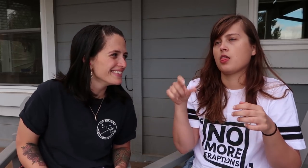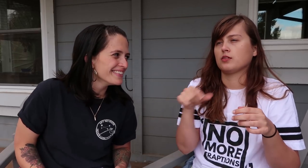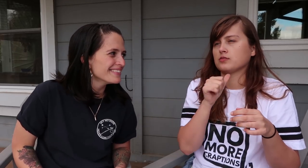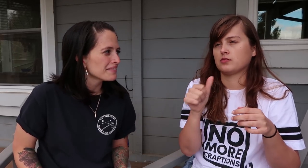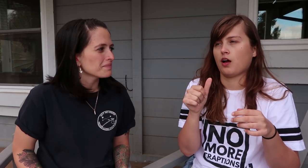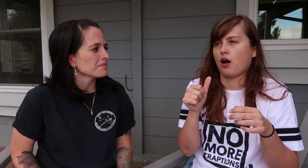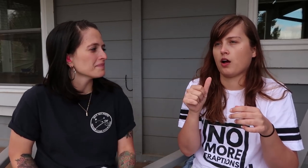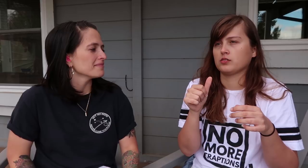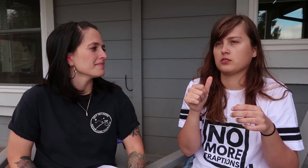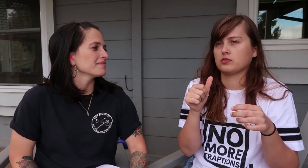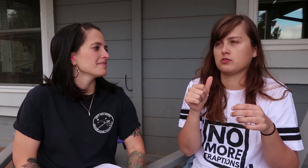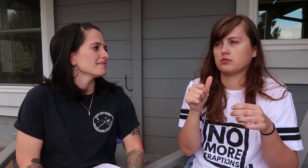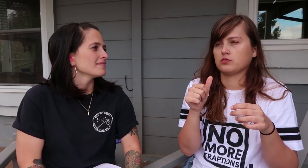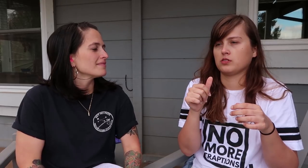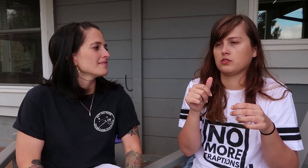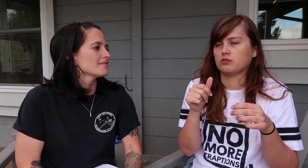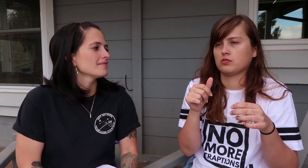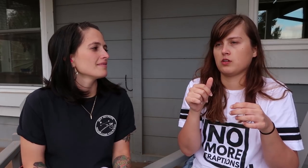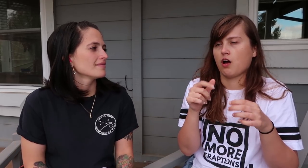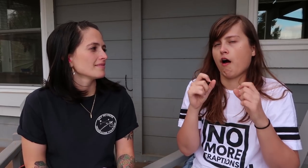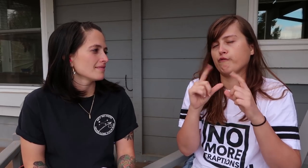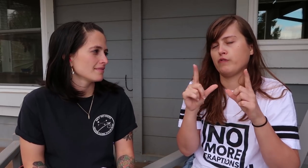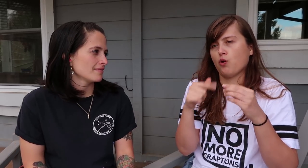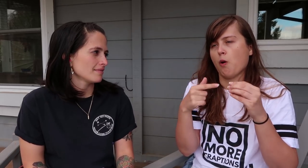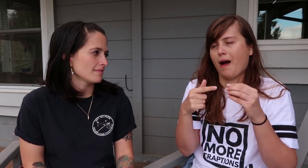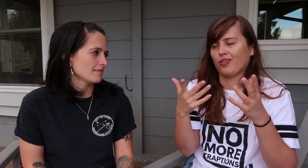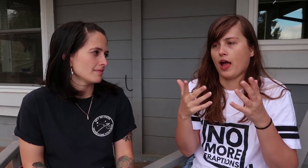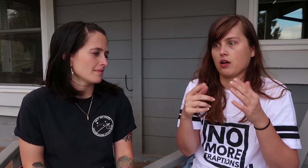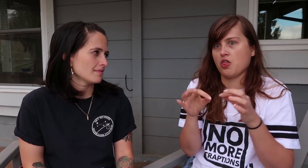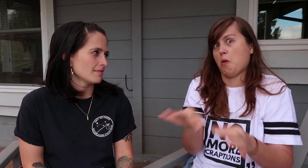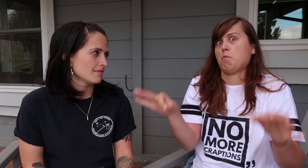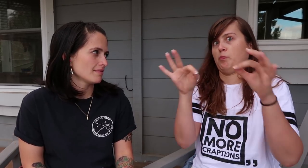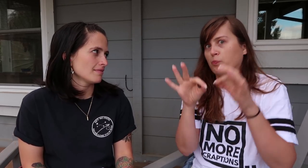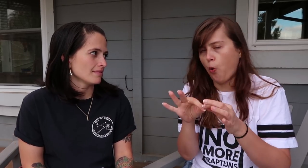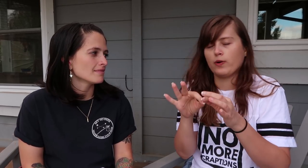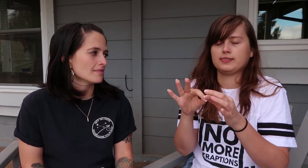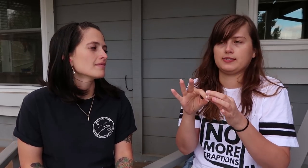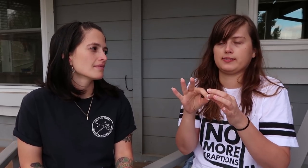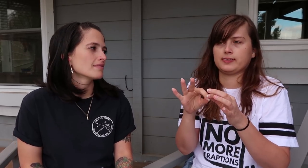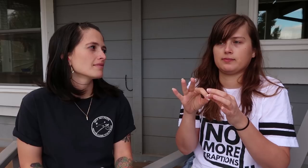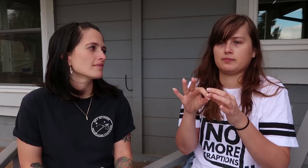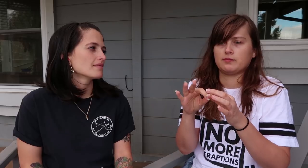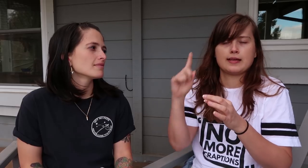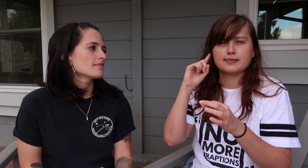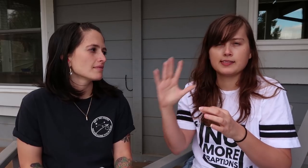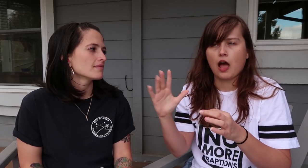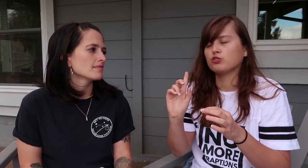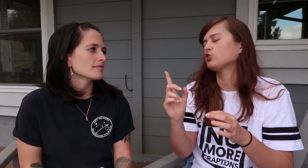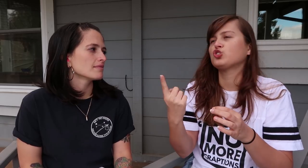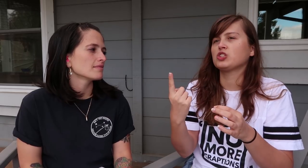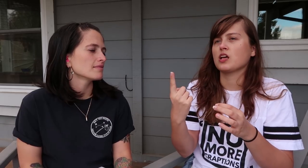This video isn’t going to be about discussing “important” sounds in life,